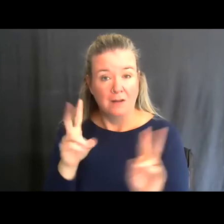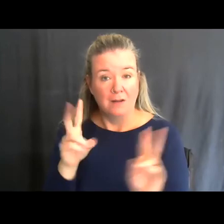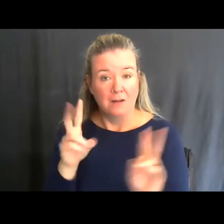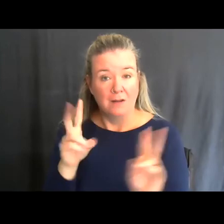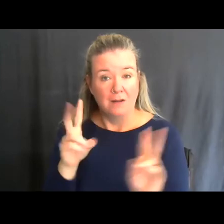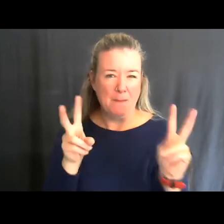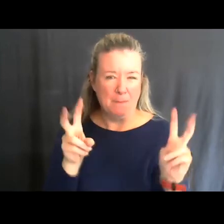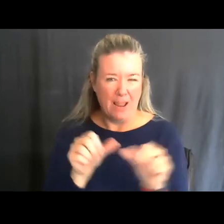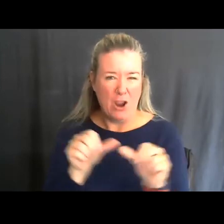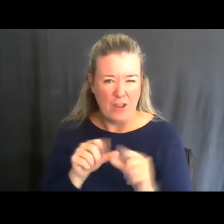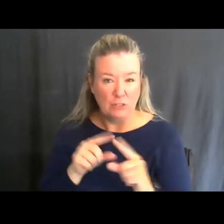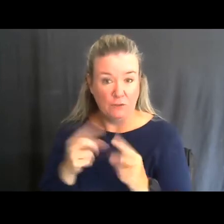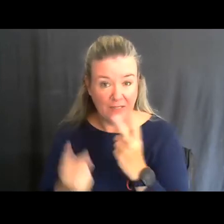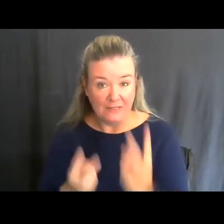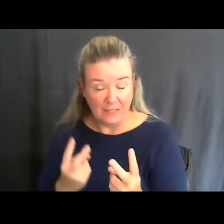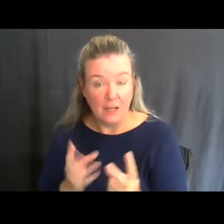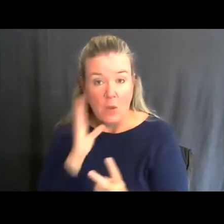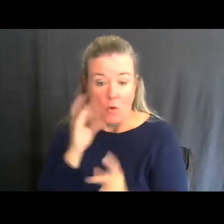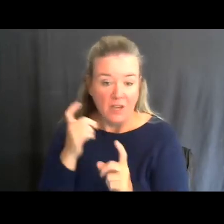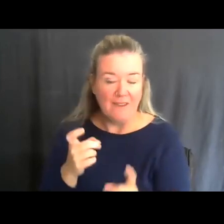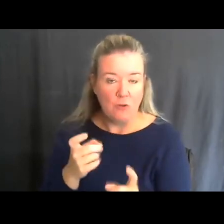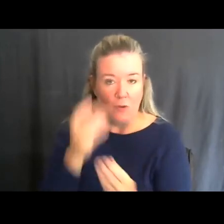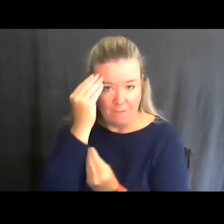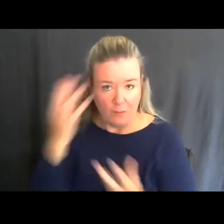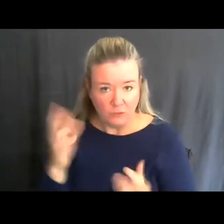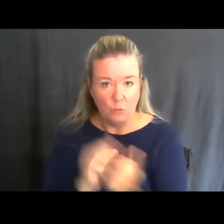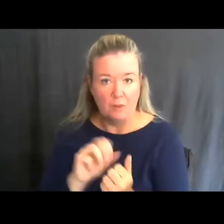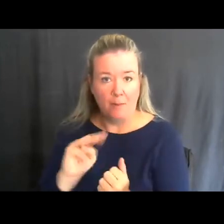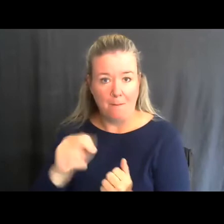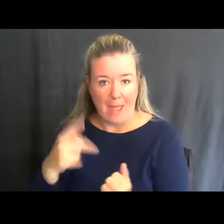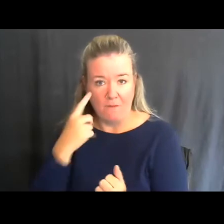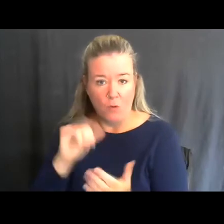it will give you the information and a map for the headquarters contact.